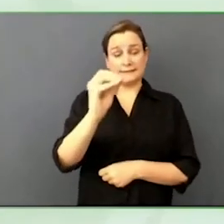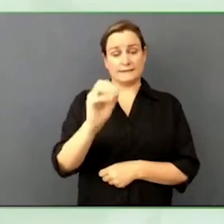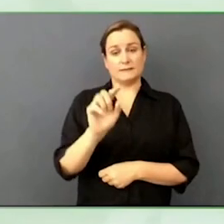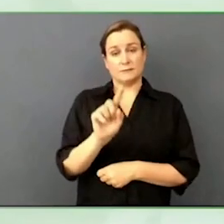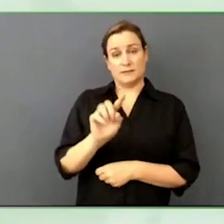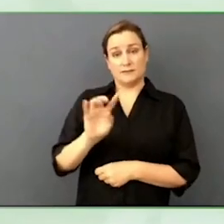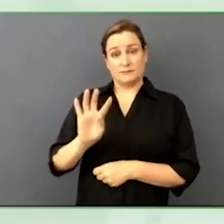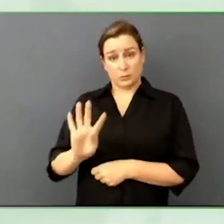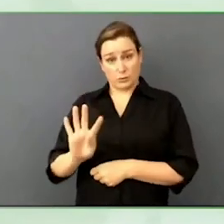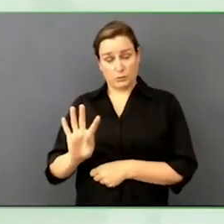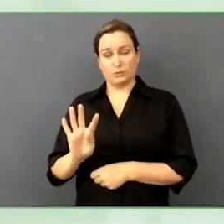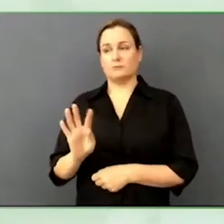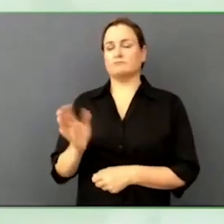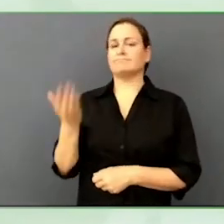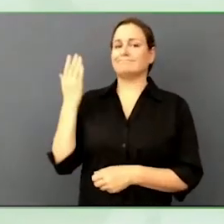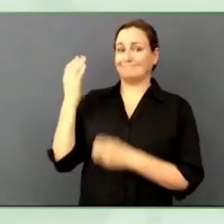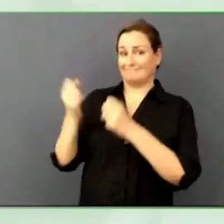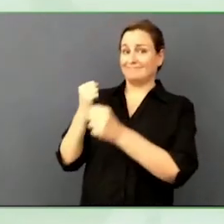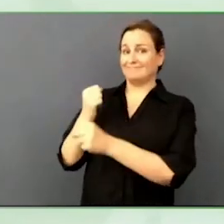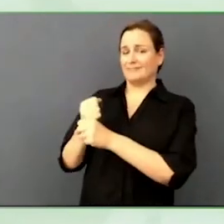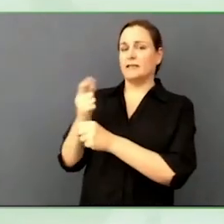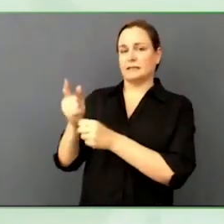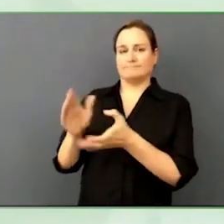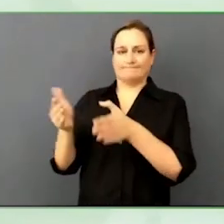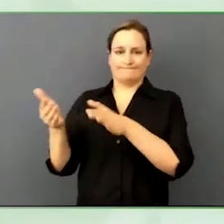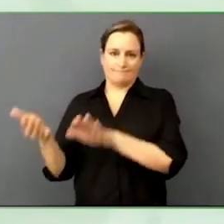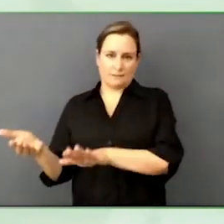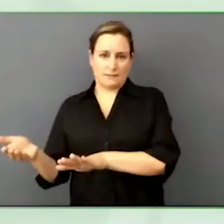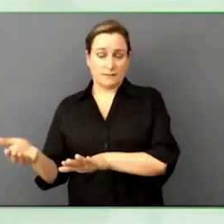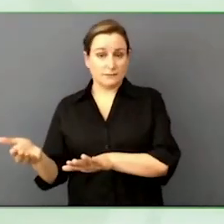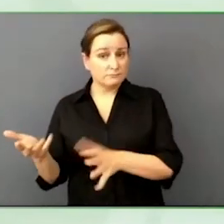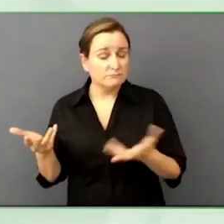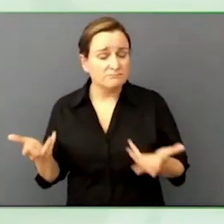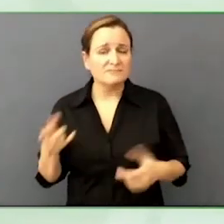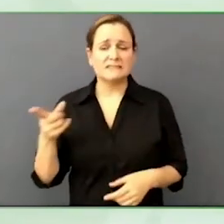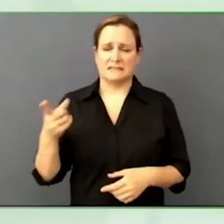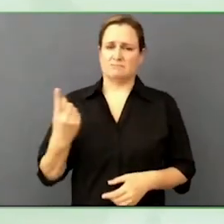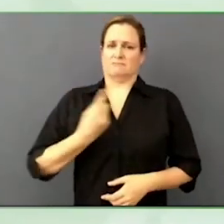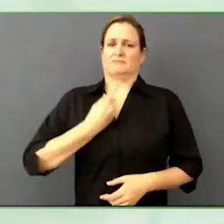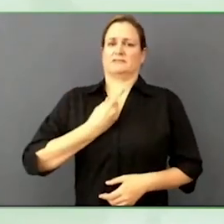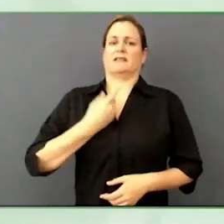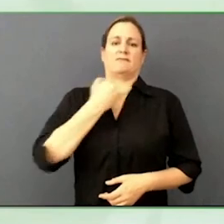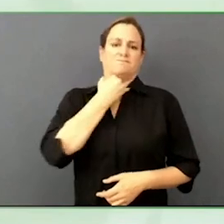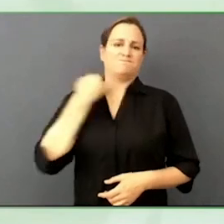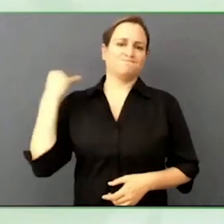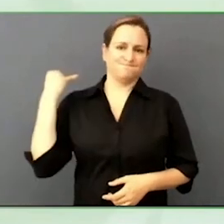apologise, I always have to talk about this, he wore hearing aids growing up because he had profound hearing loss.